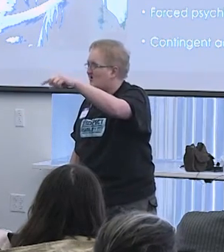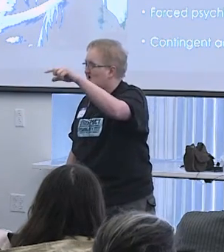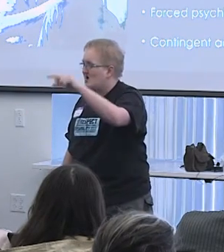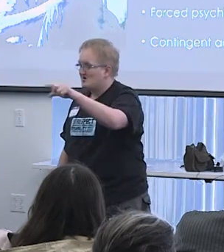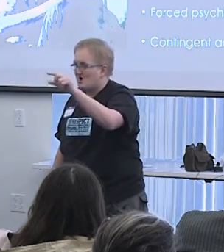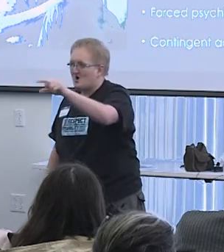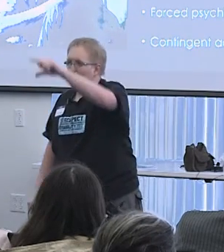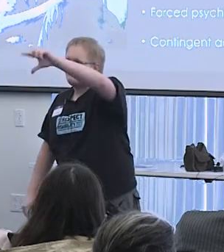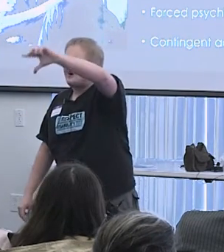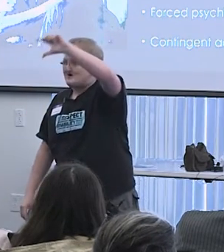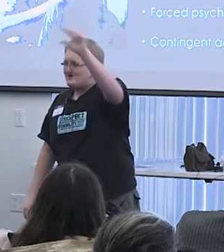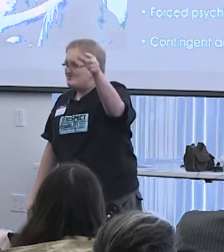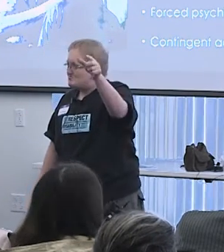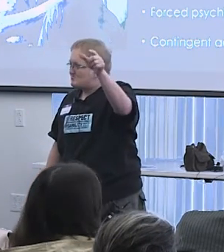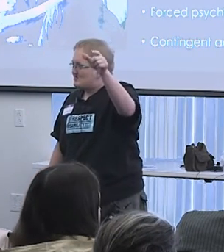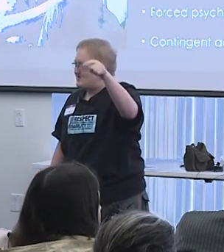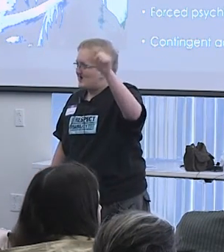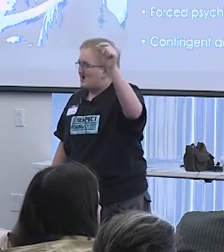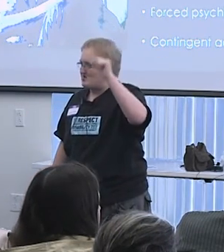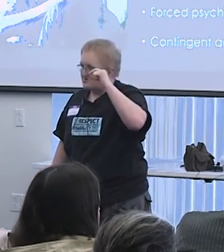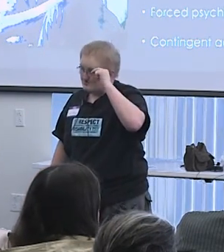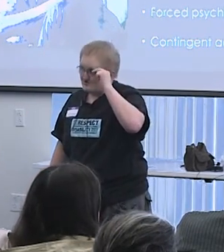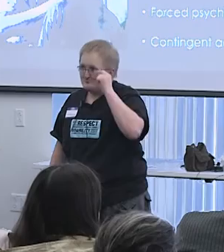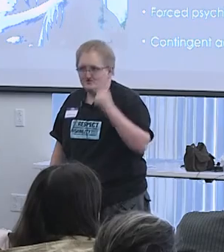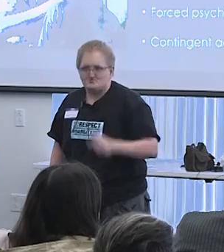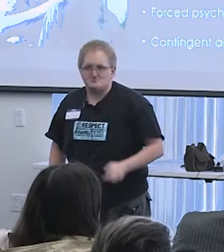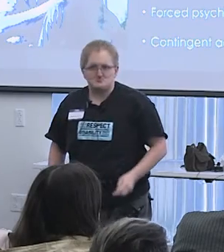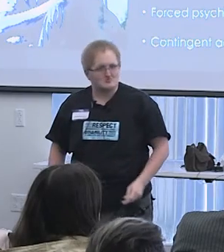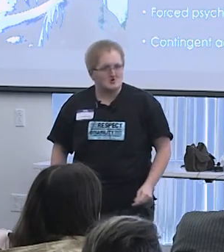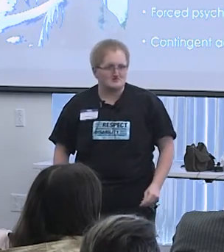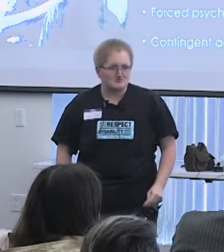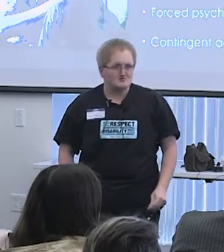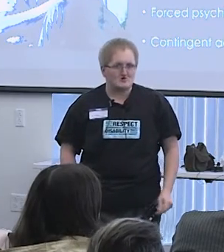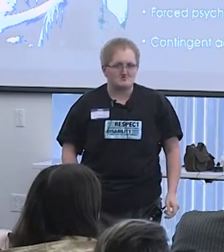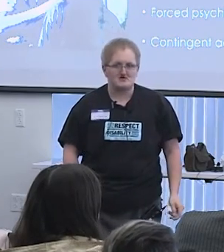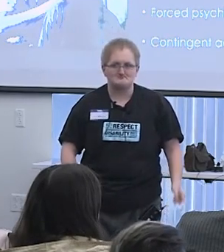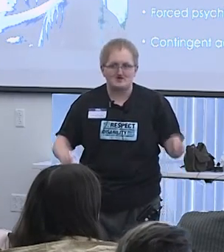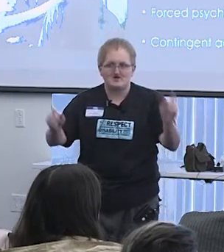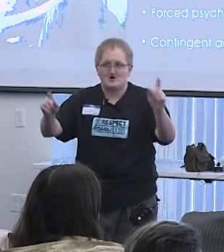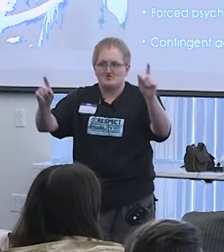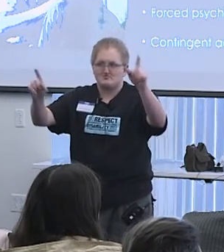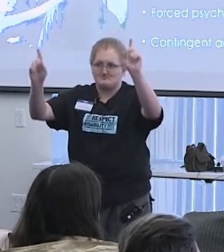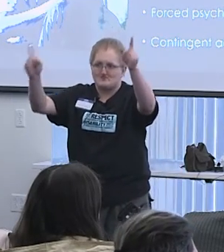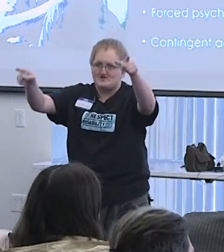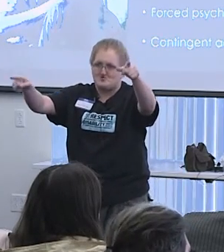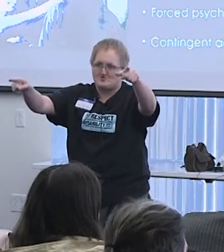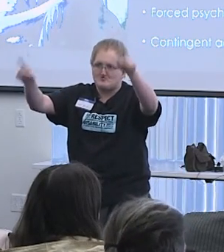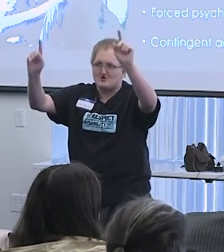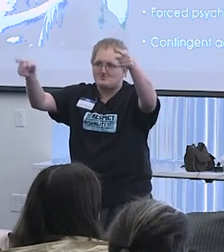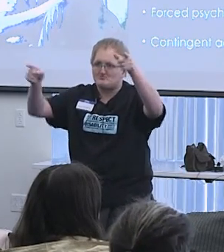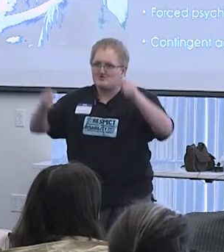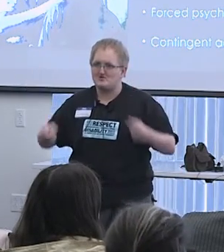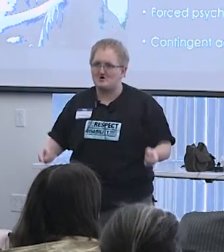he was looking at research regarding brainwashing. And somebody took the model of Synanon